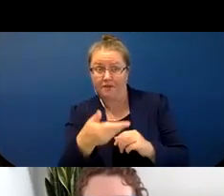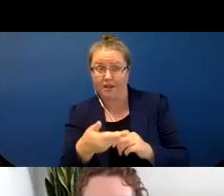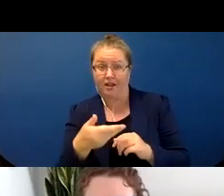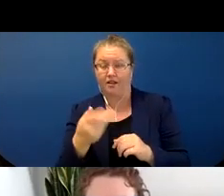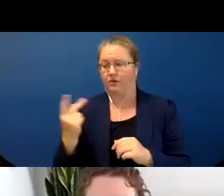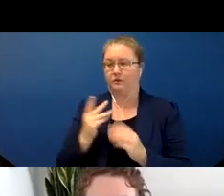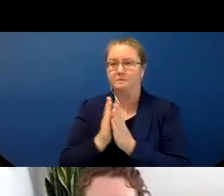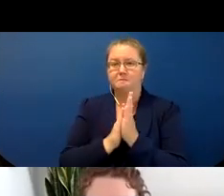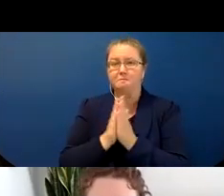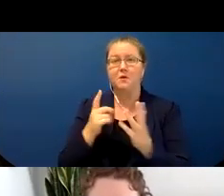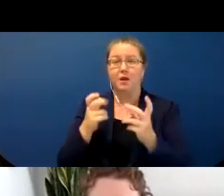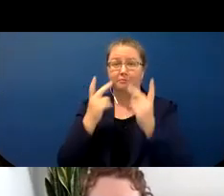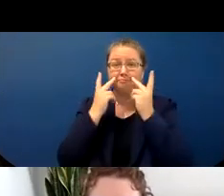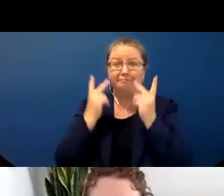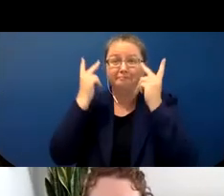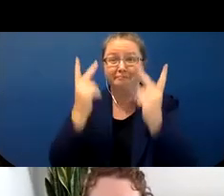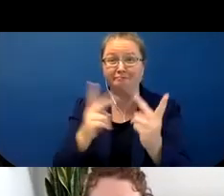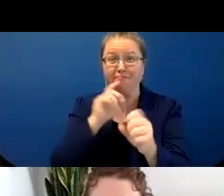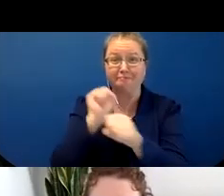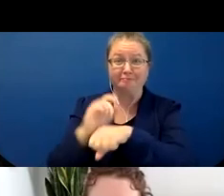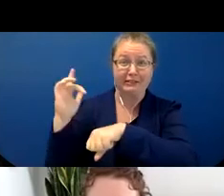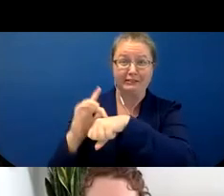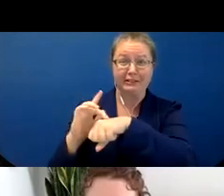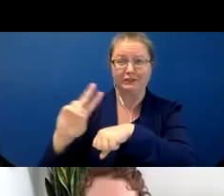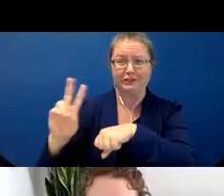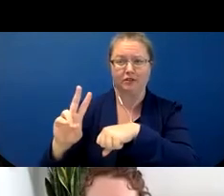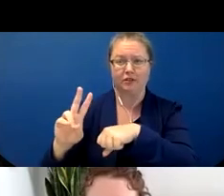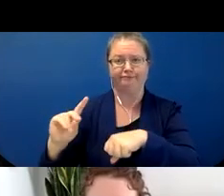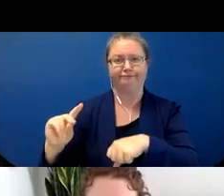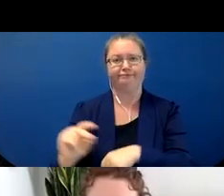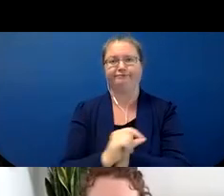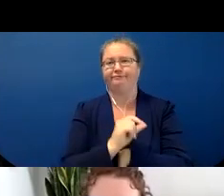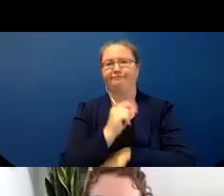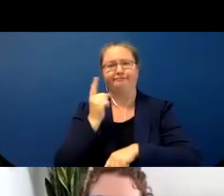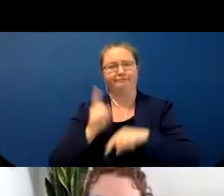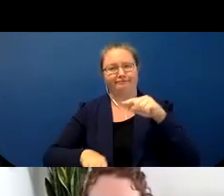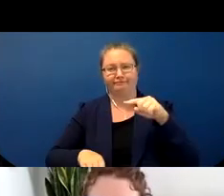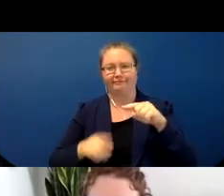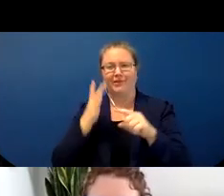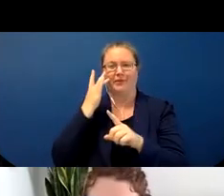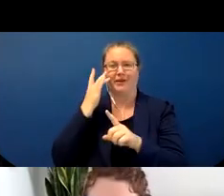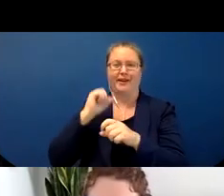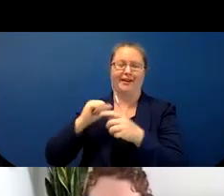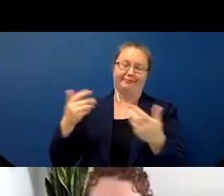to come and see you all in person, but circumstances being as they are, we are here in New Mexico.